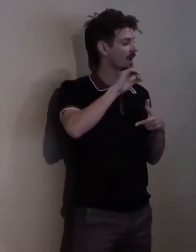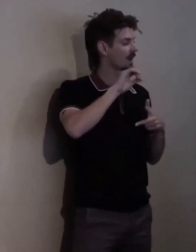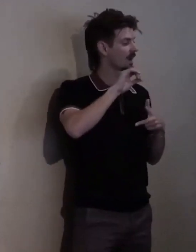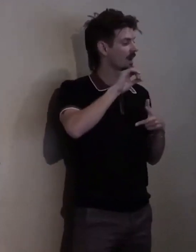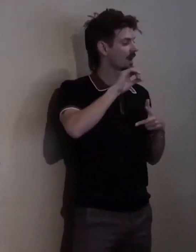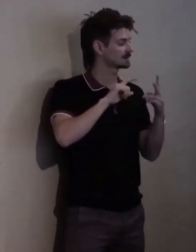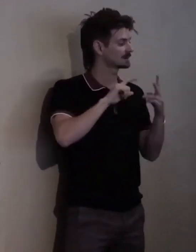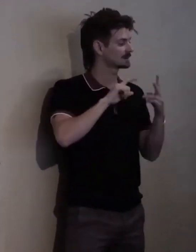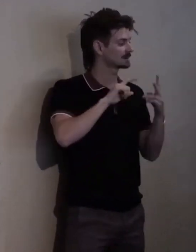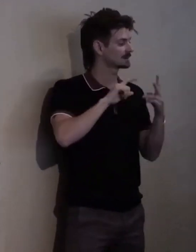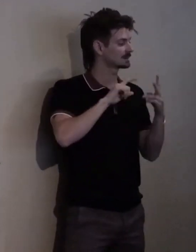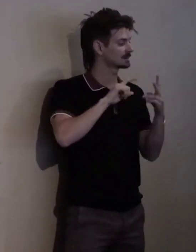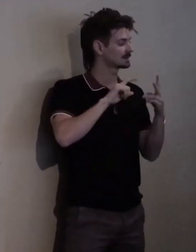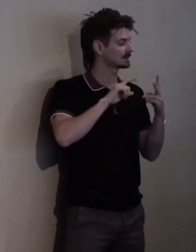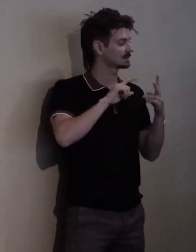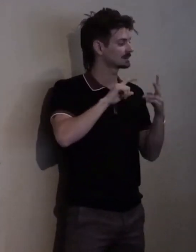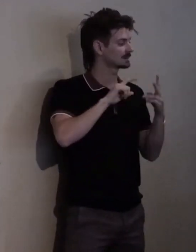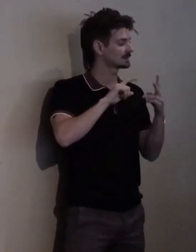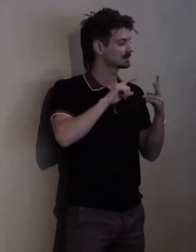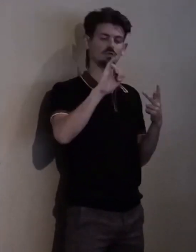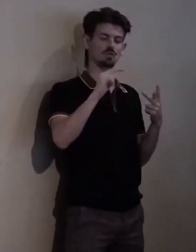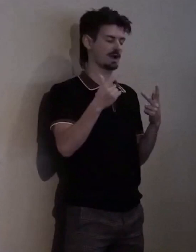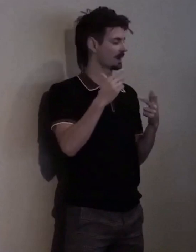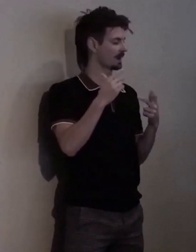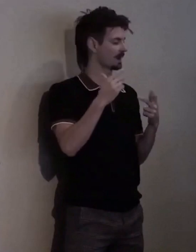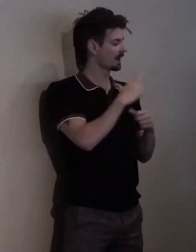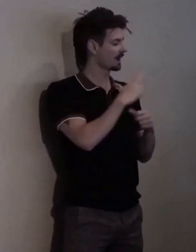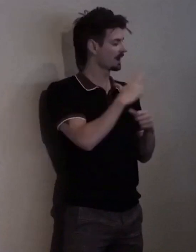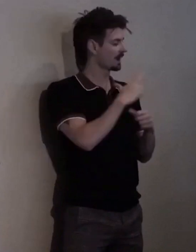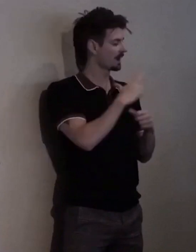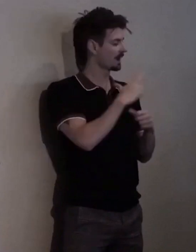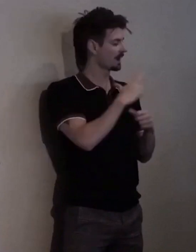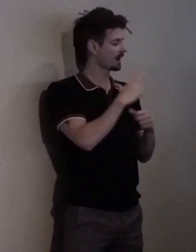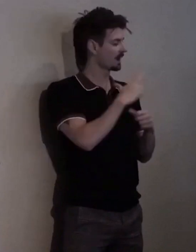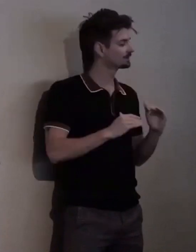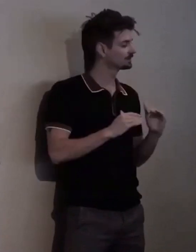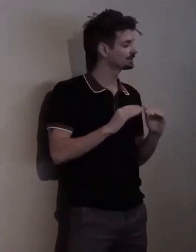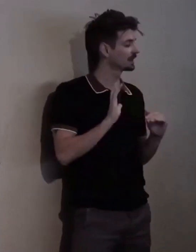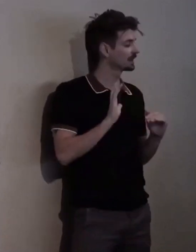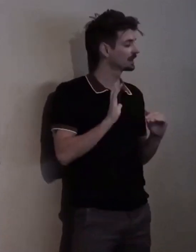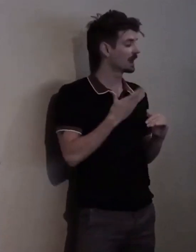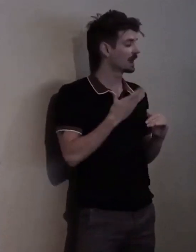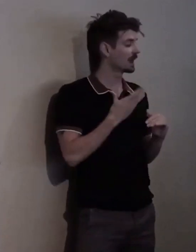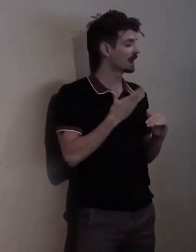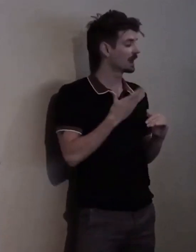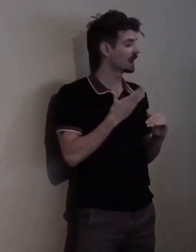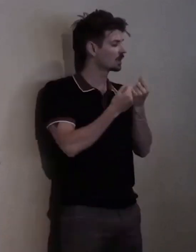And thank you for generous support for our presenting sponsor, Rocky Mountain Health Plans.